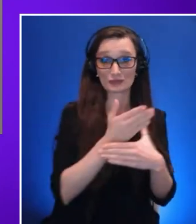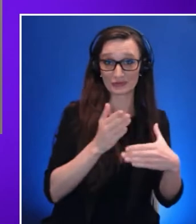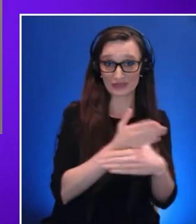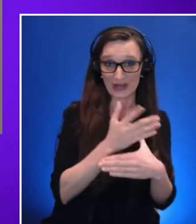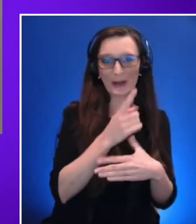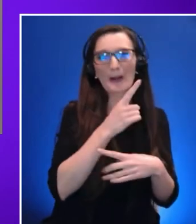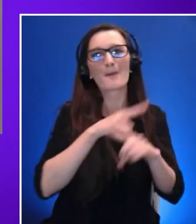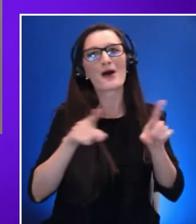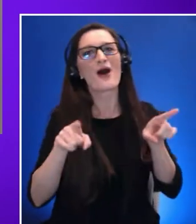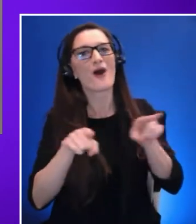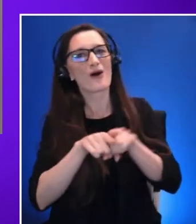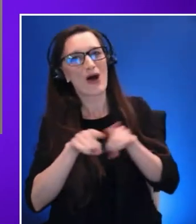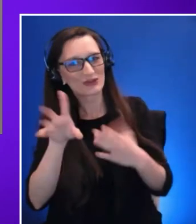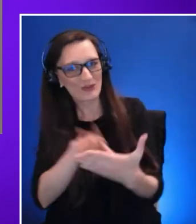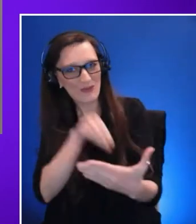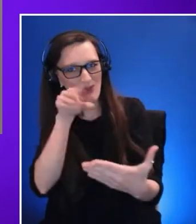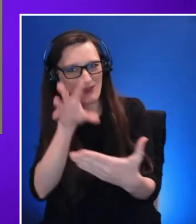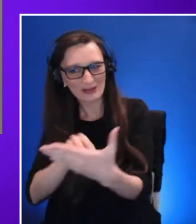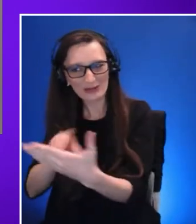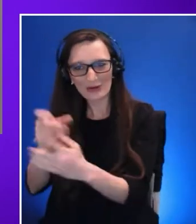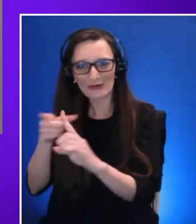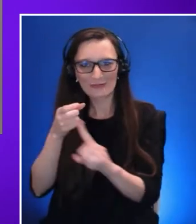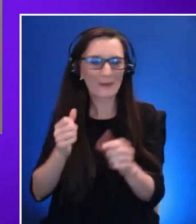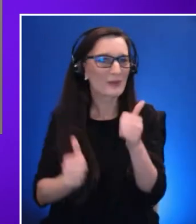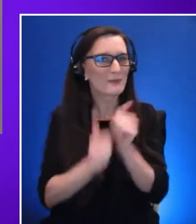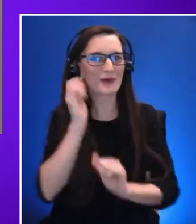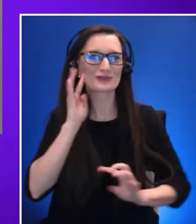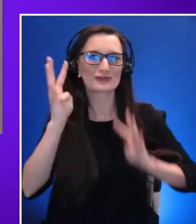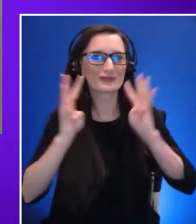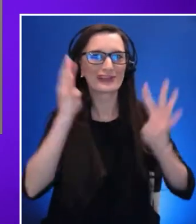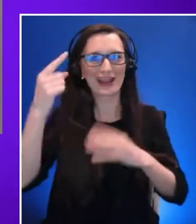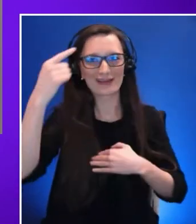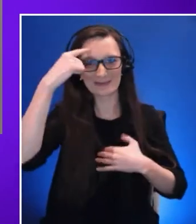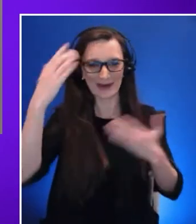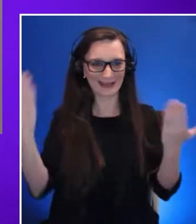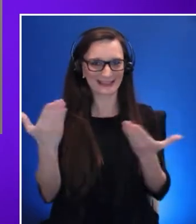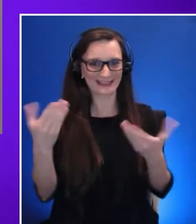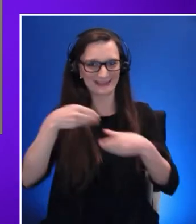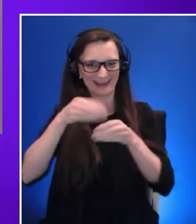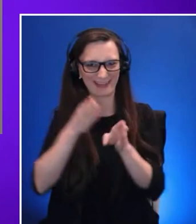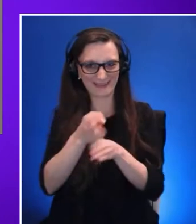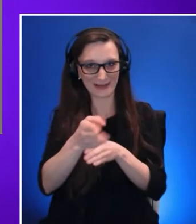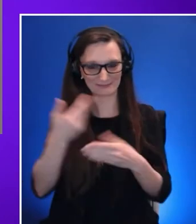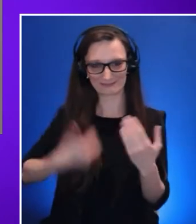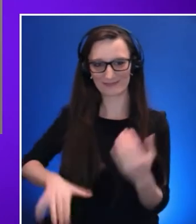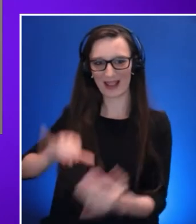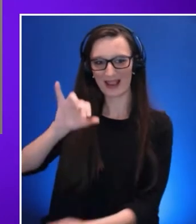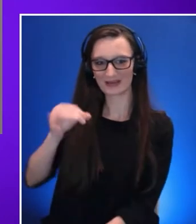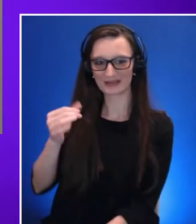innovative minds in the field. My name is Jacque Madison and I’m here today with Marisol Villena